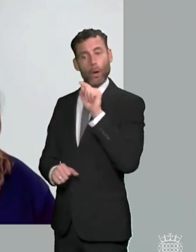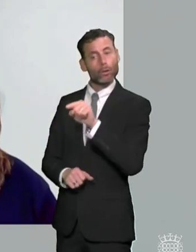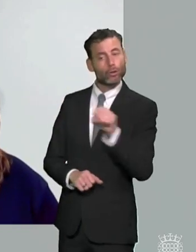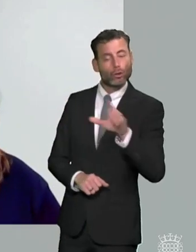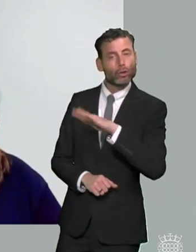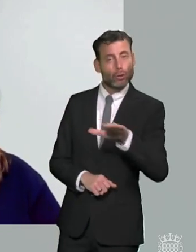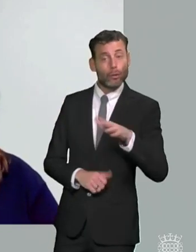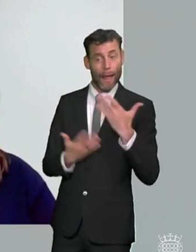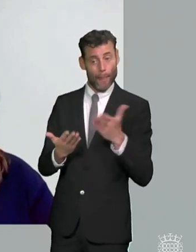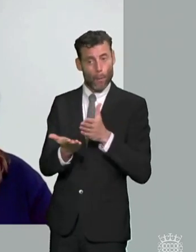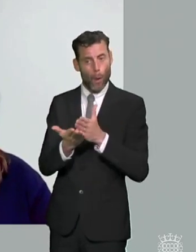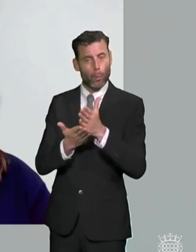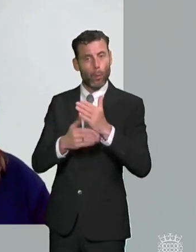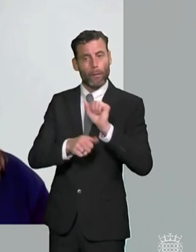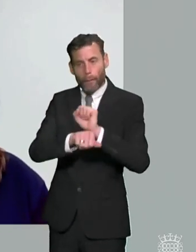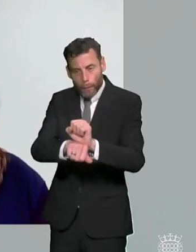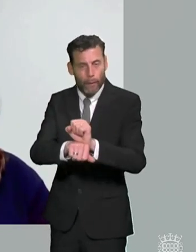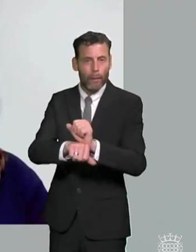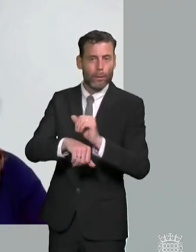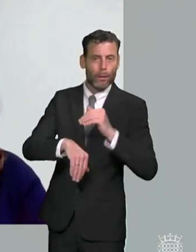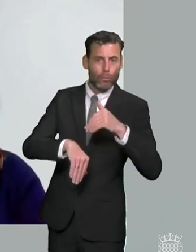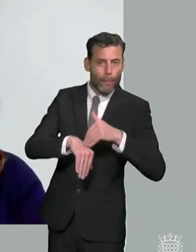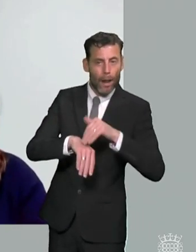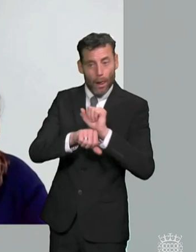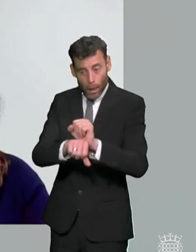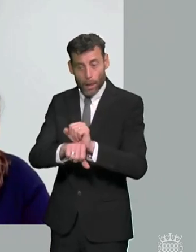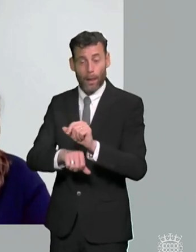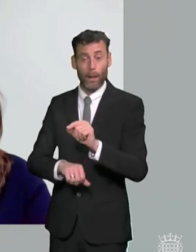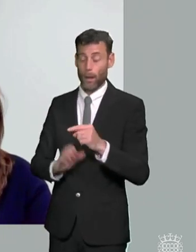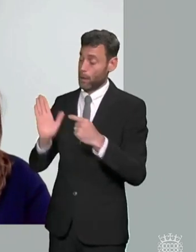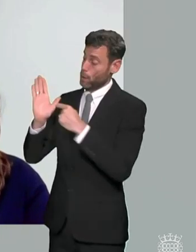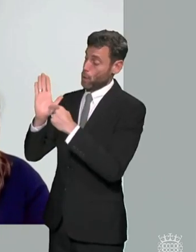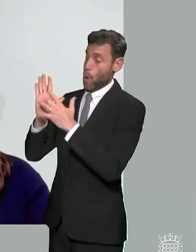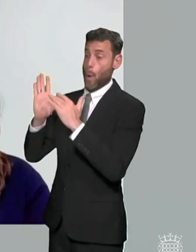disadvantaged in the current system they will be more disadvantaged under the new system that's